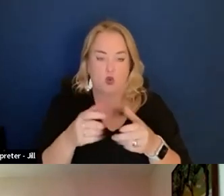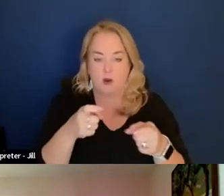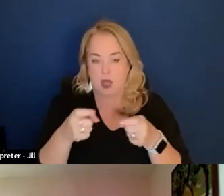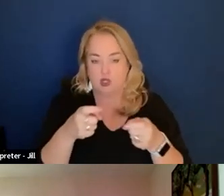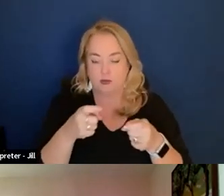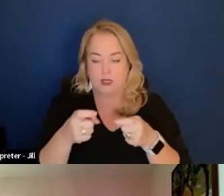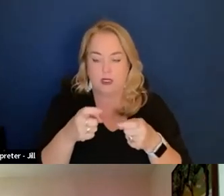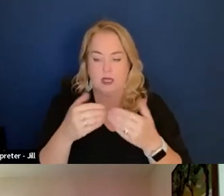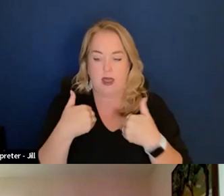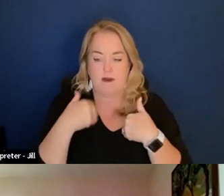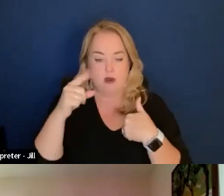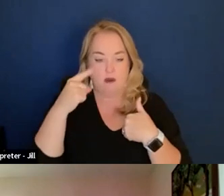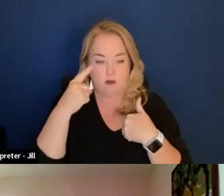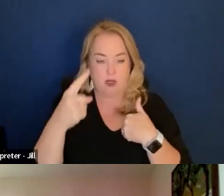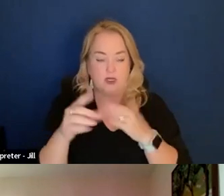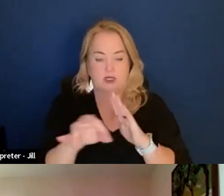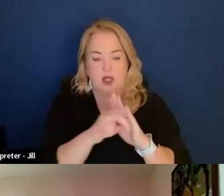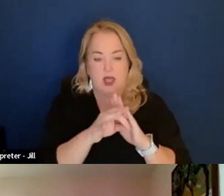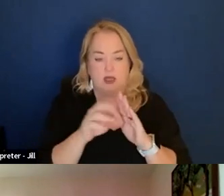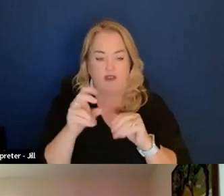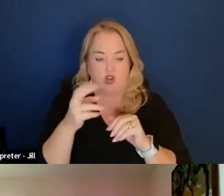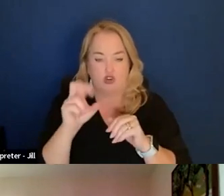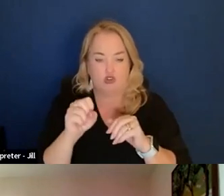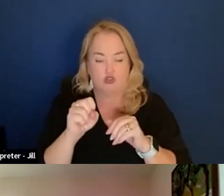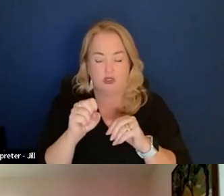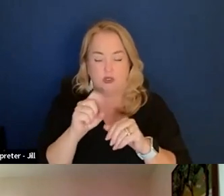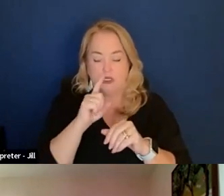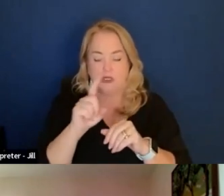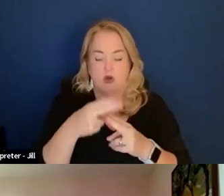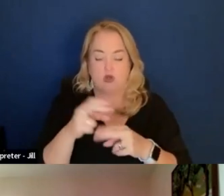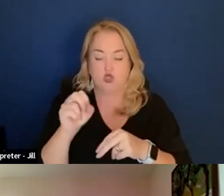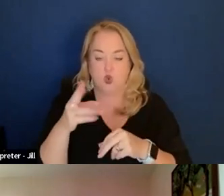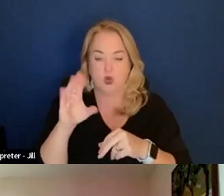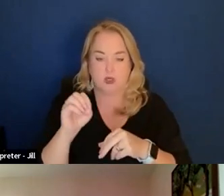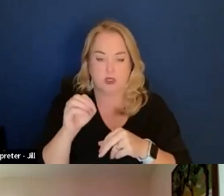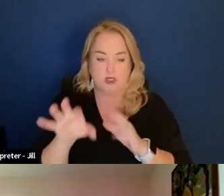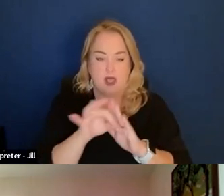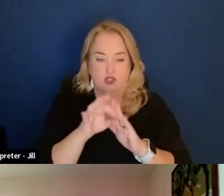to how the government selects vendors which is like source selection and contractor responsibility.